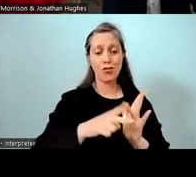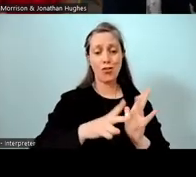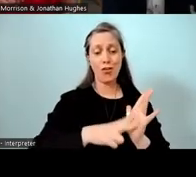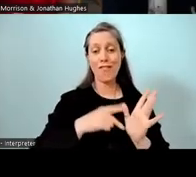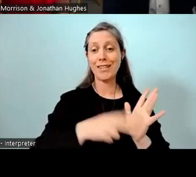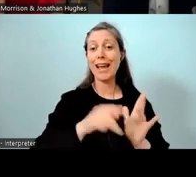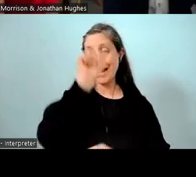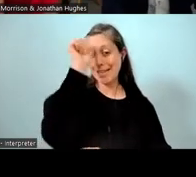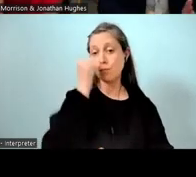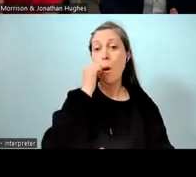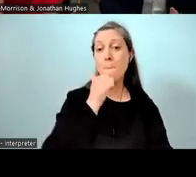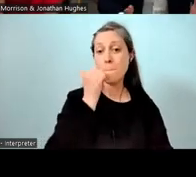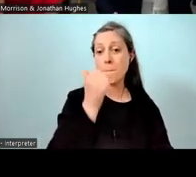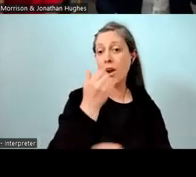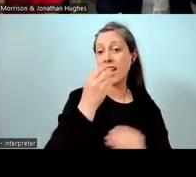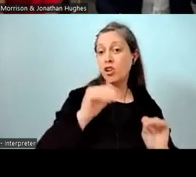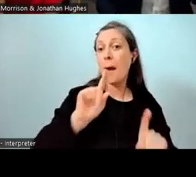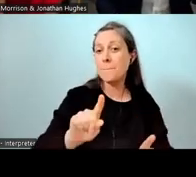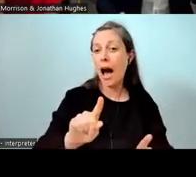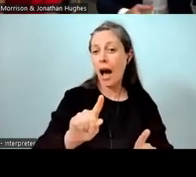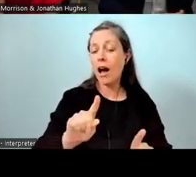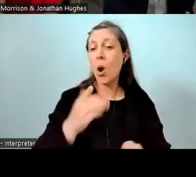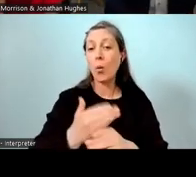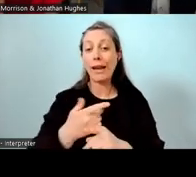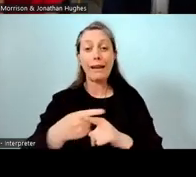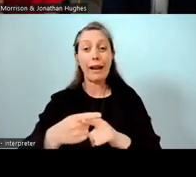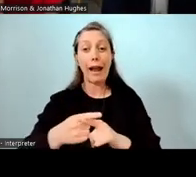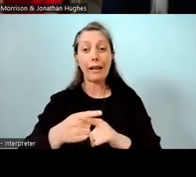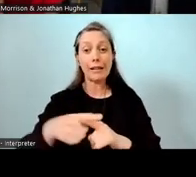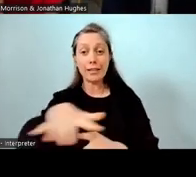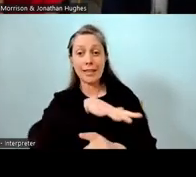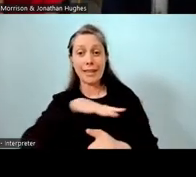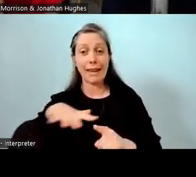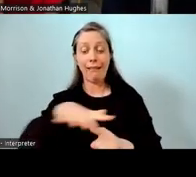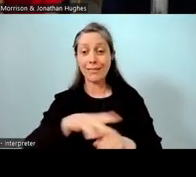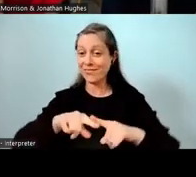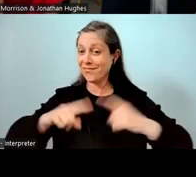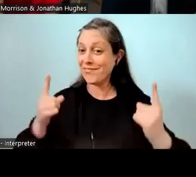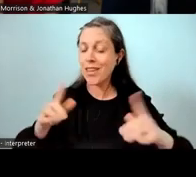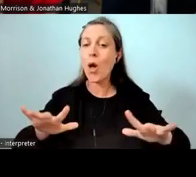but probably not an expert of Māori education working in an English setting. So, right from the start, we want to use self review,